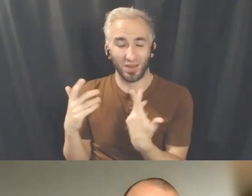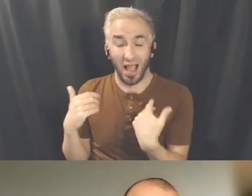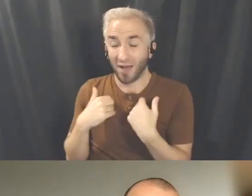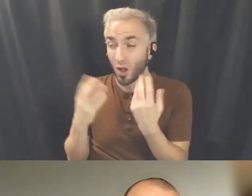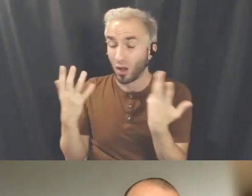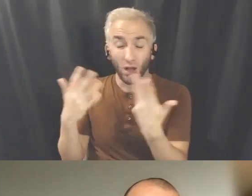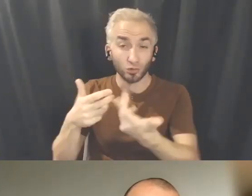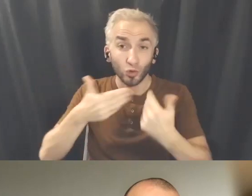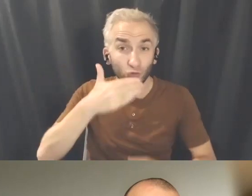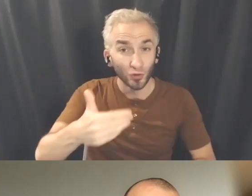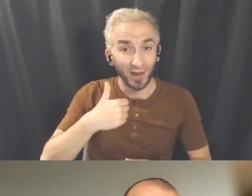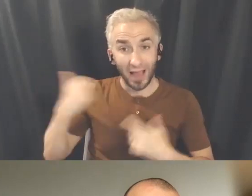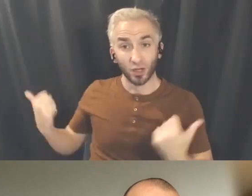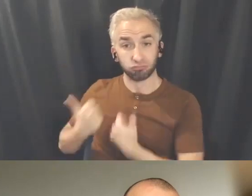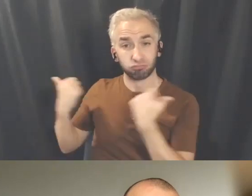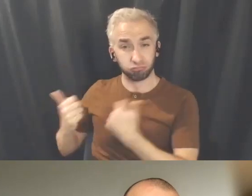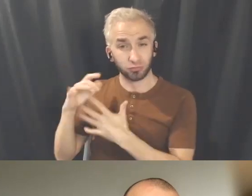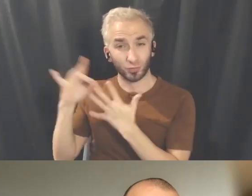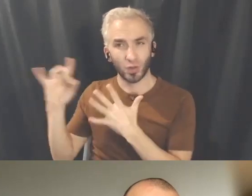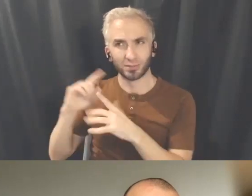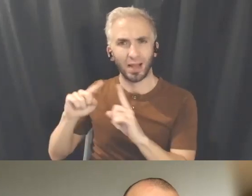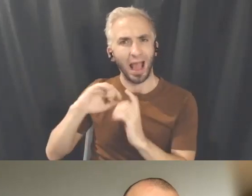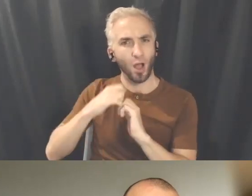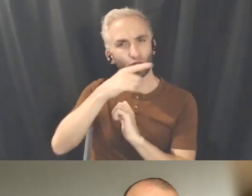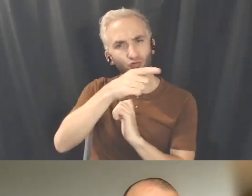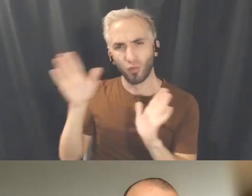So that's one part of my questions, but I just wanted to have a little comment.